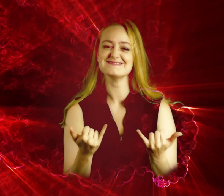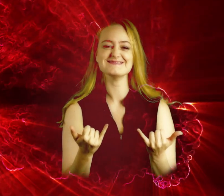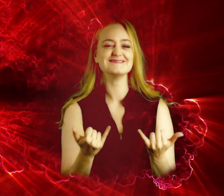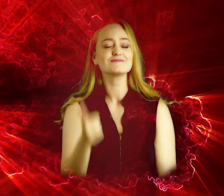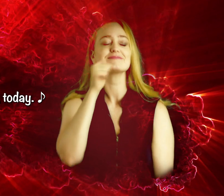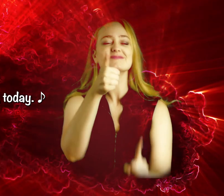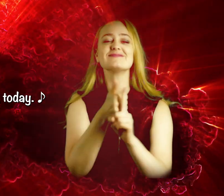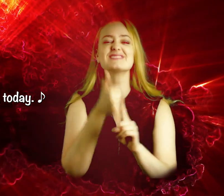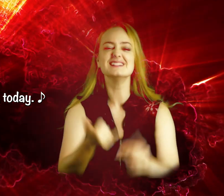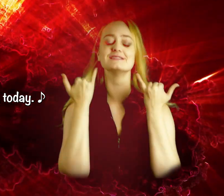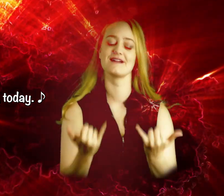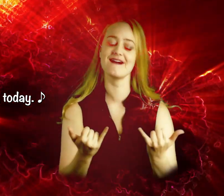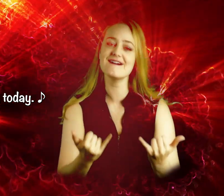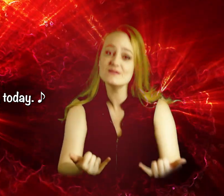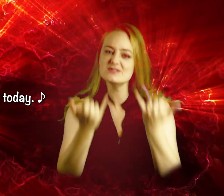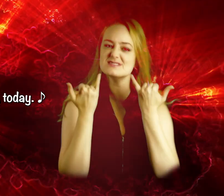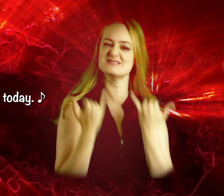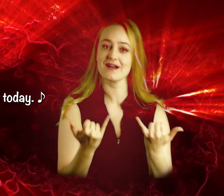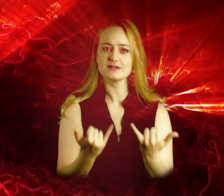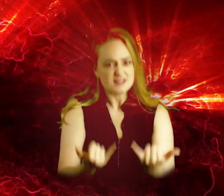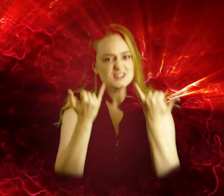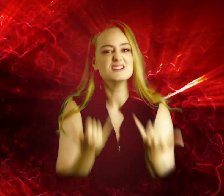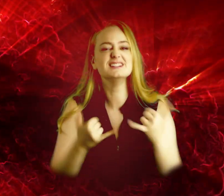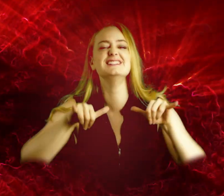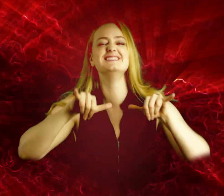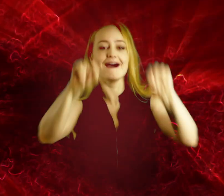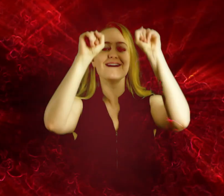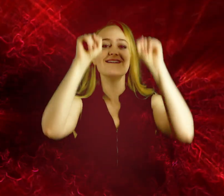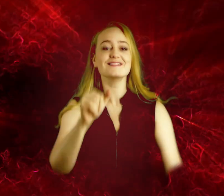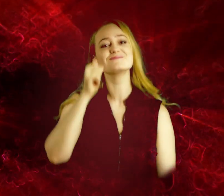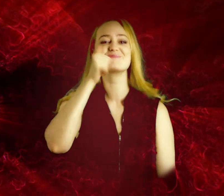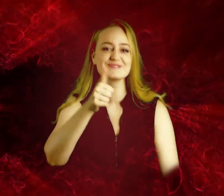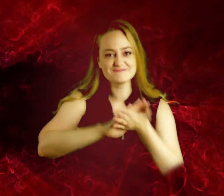Tomorrow’s today, today. Today – Yeah! Tomorrow’s today!